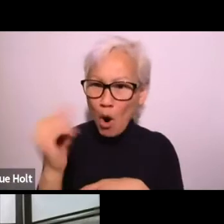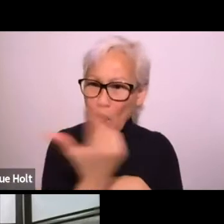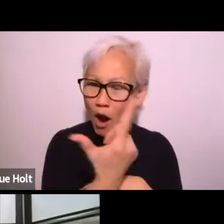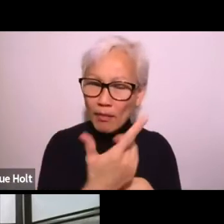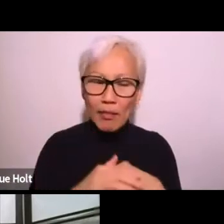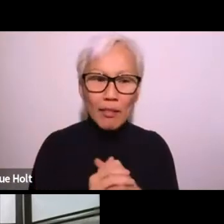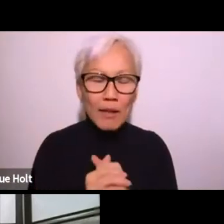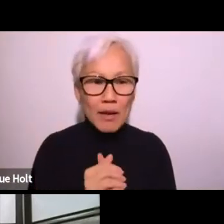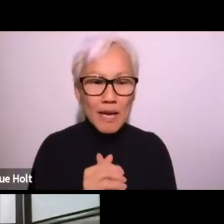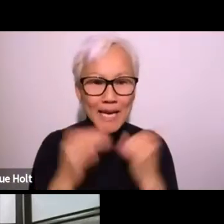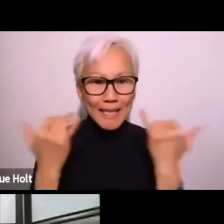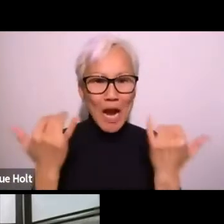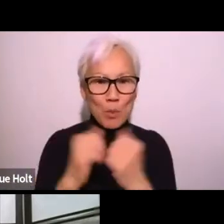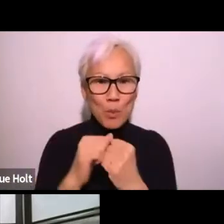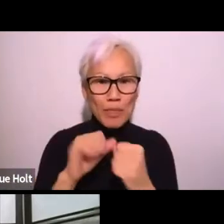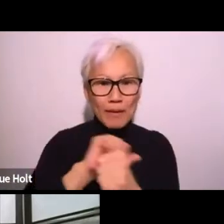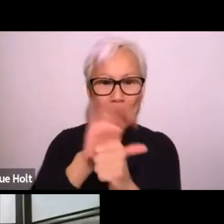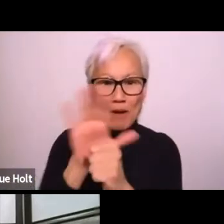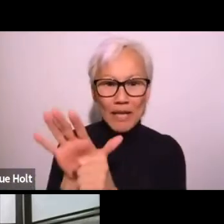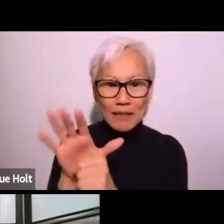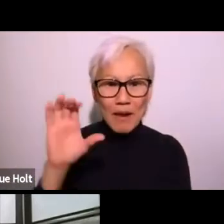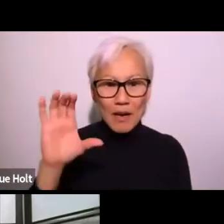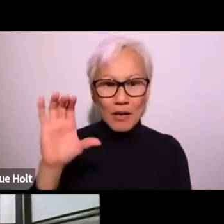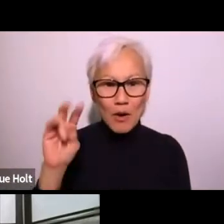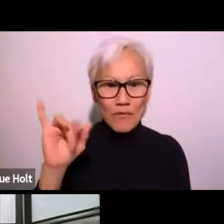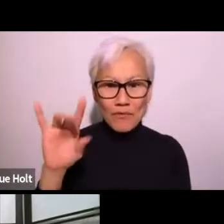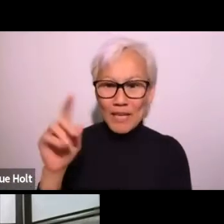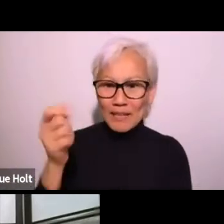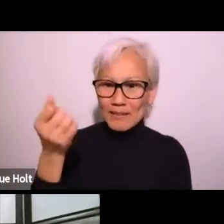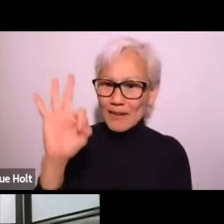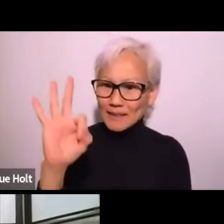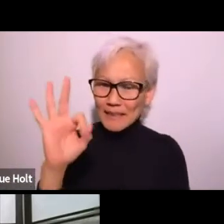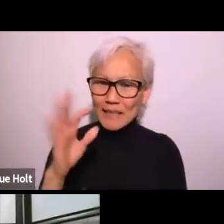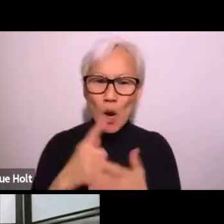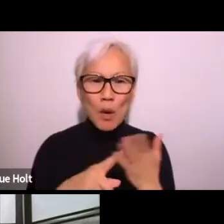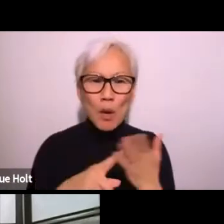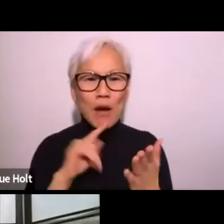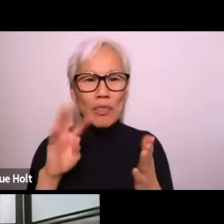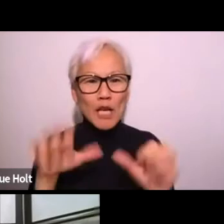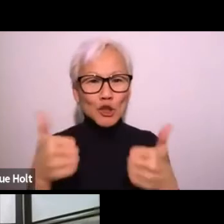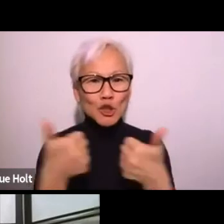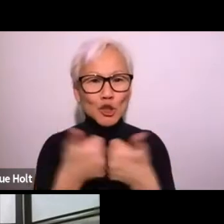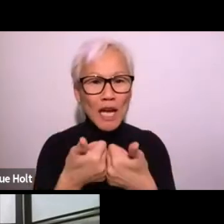a basic question for all of you. Now with COVID, with COVID-19,